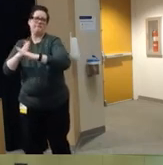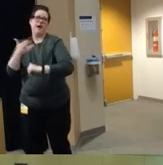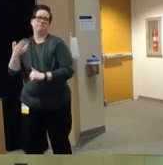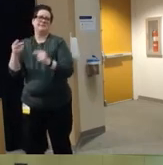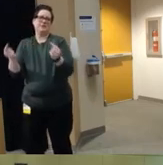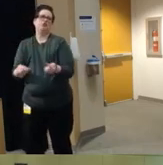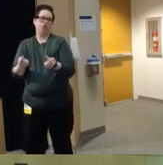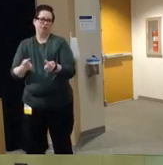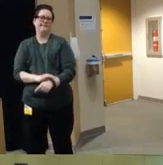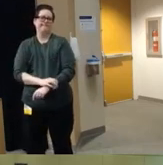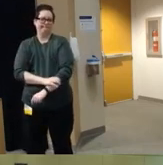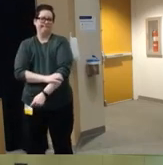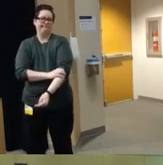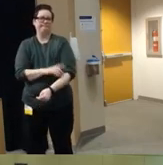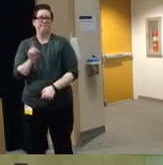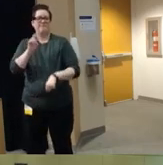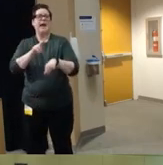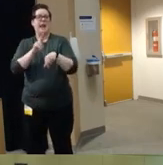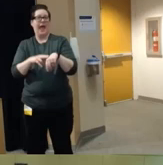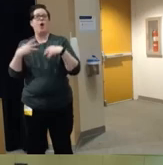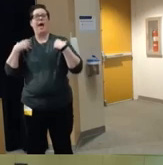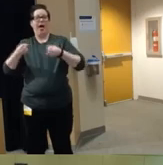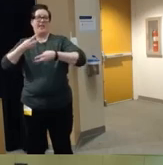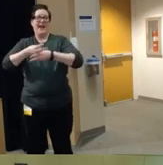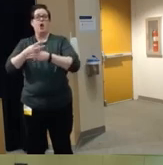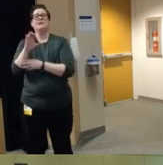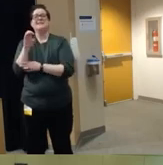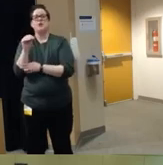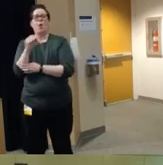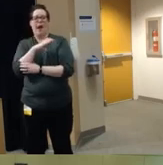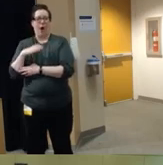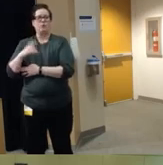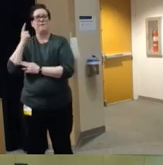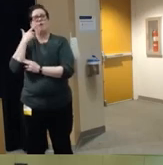a health a national healthc care CEO Council on gun violence prevention and safety just a